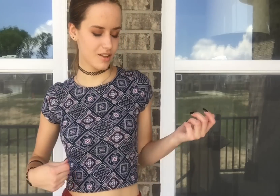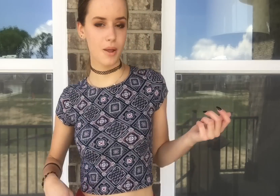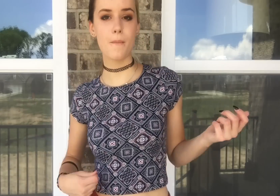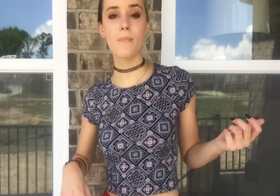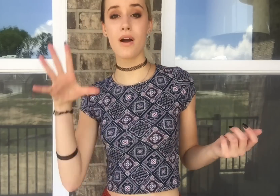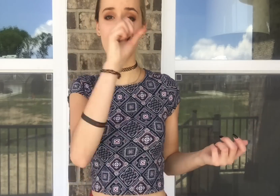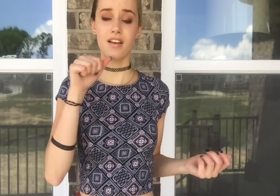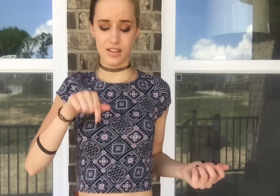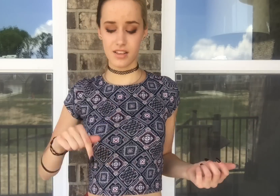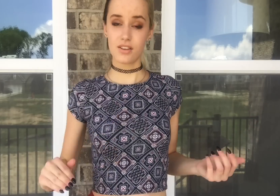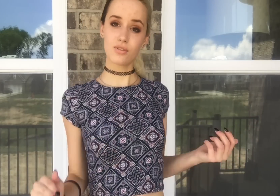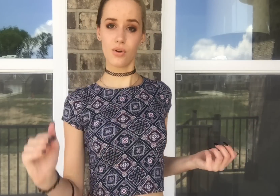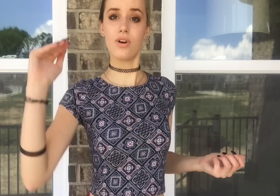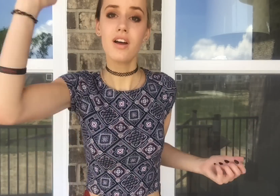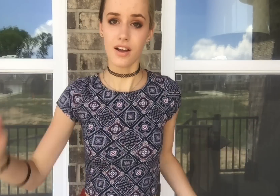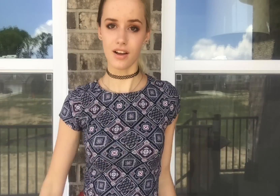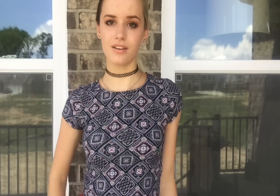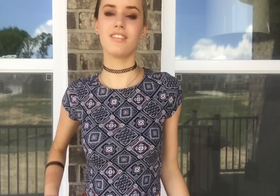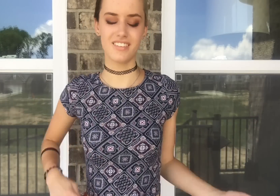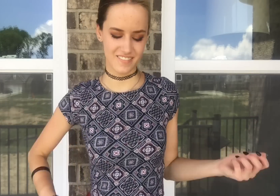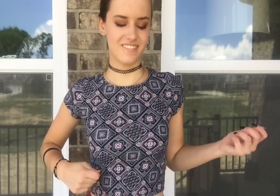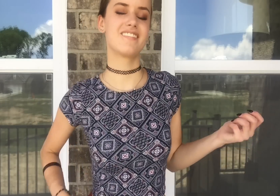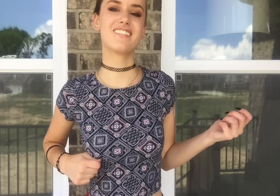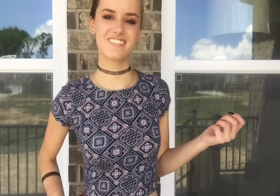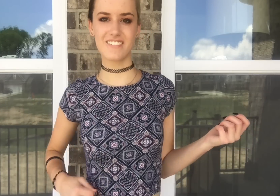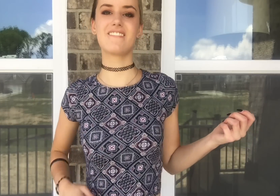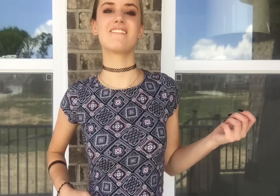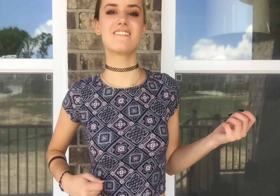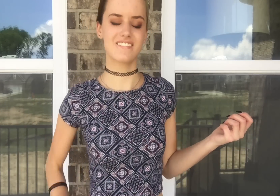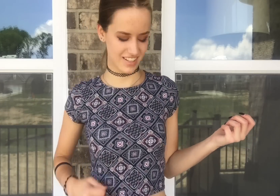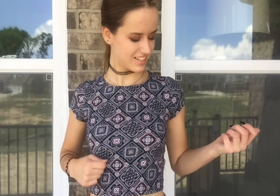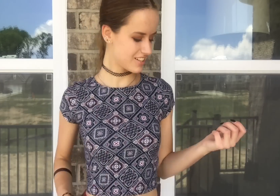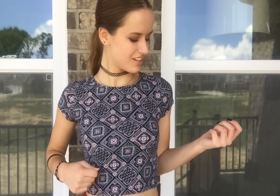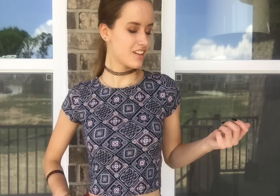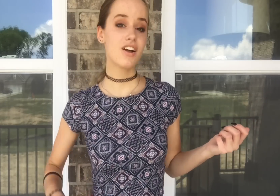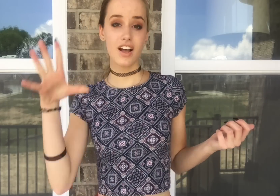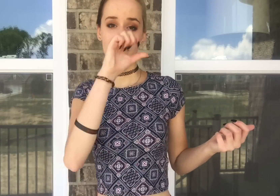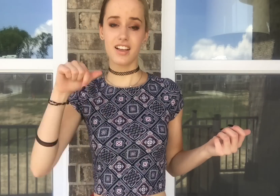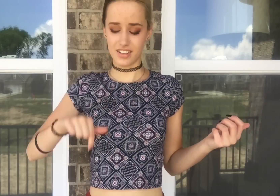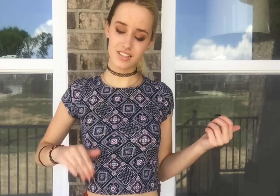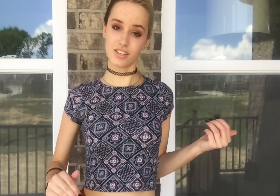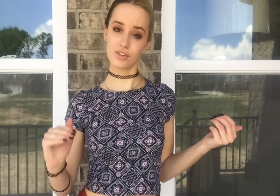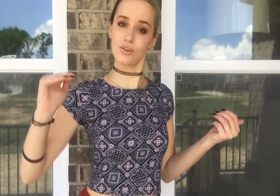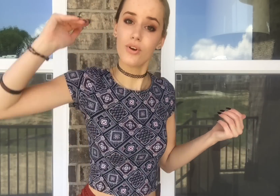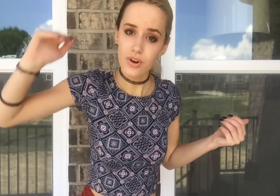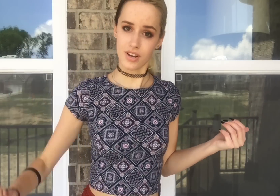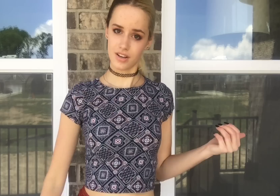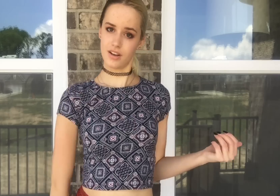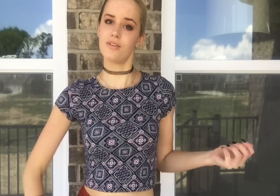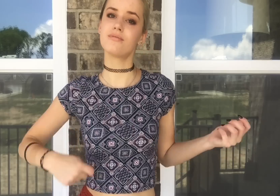Well, I guess this is growing up